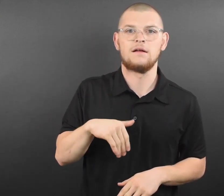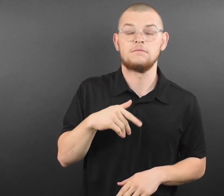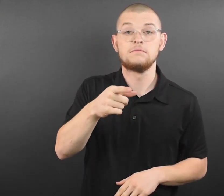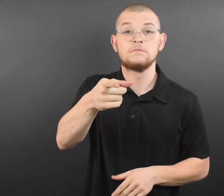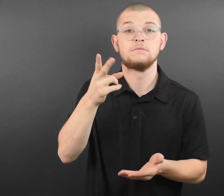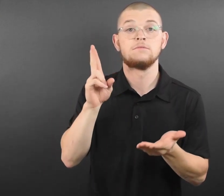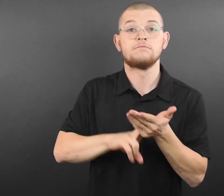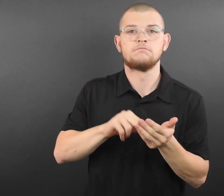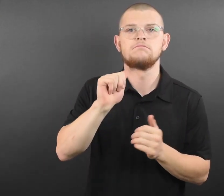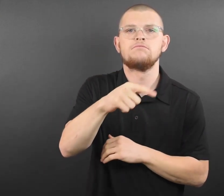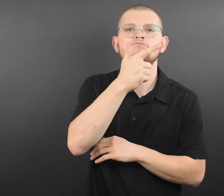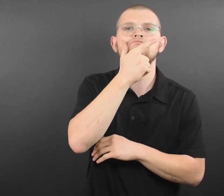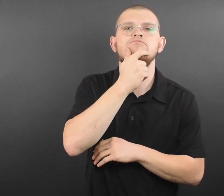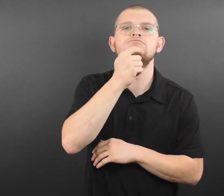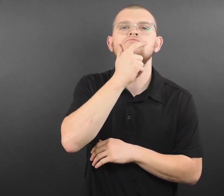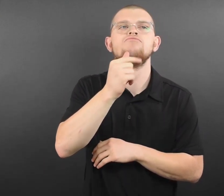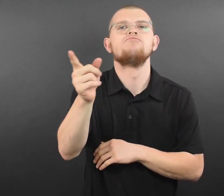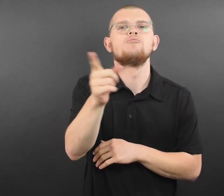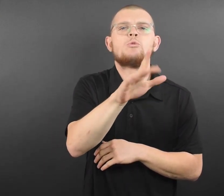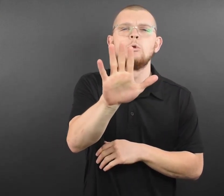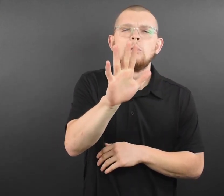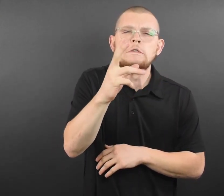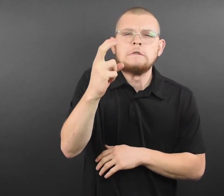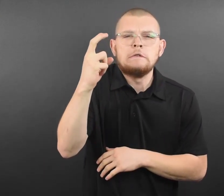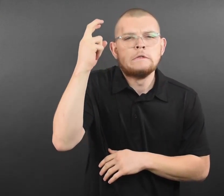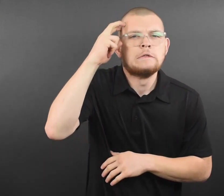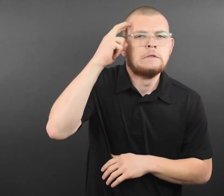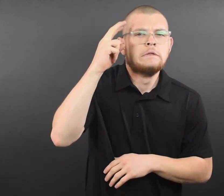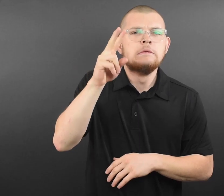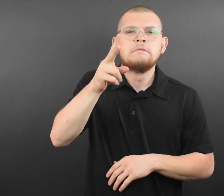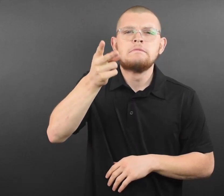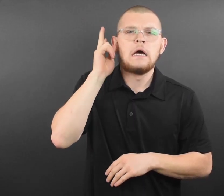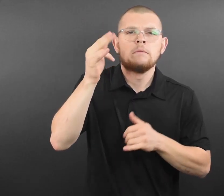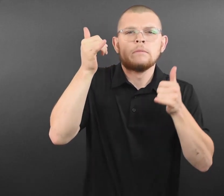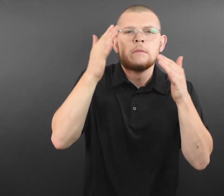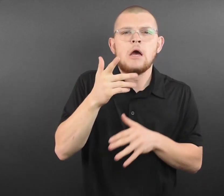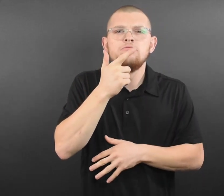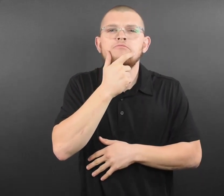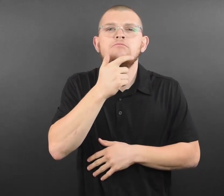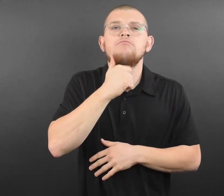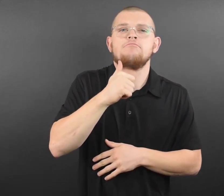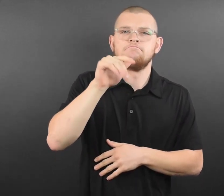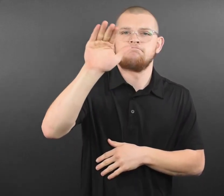and includes the opportunity for a Q&A session, an individual photo with the player,